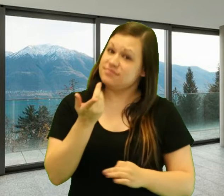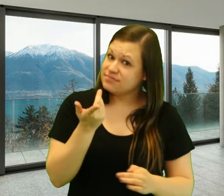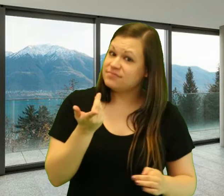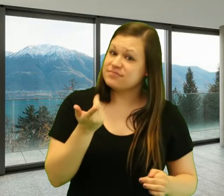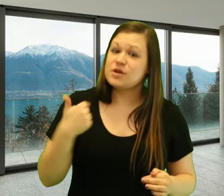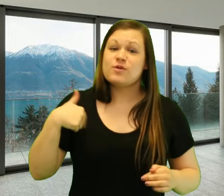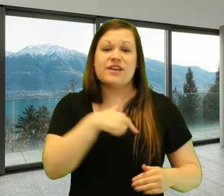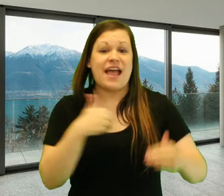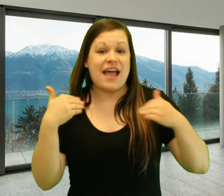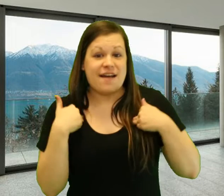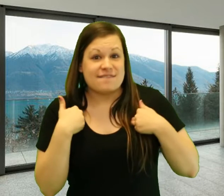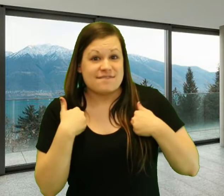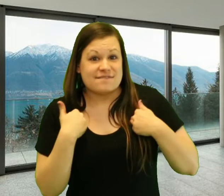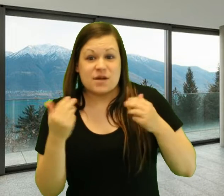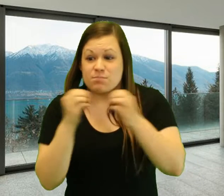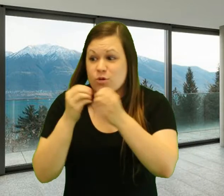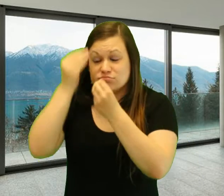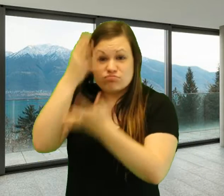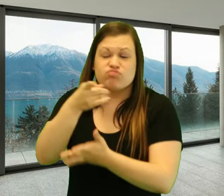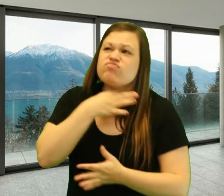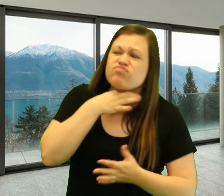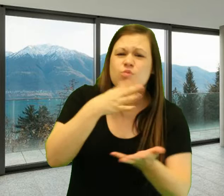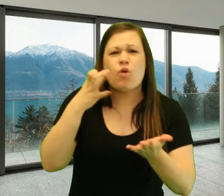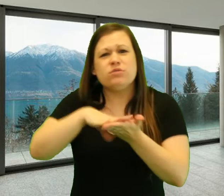We have information if you are curious and want to learn more